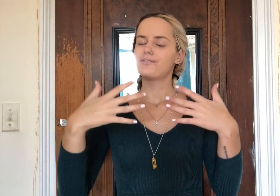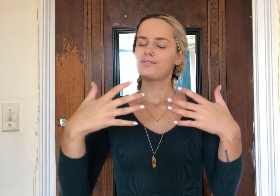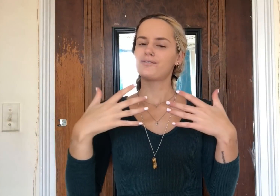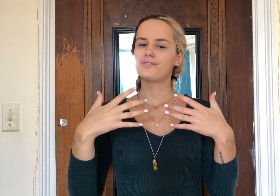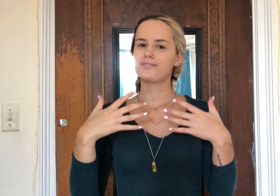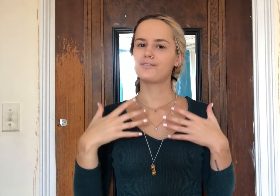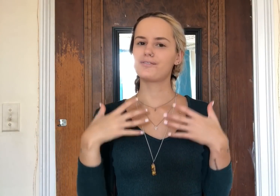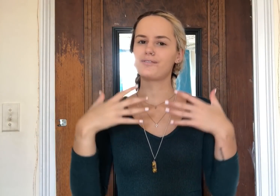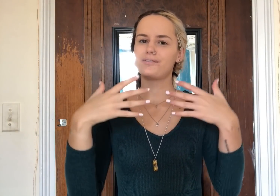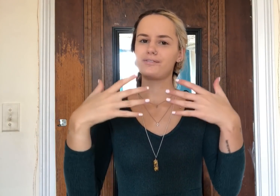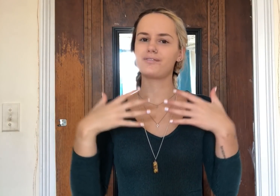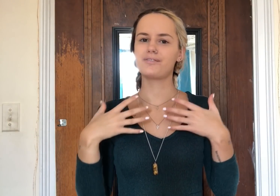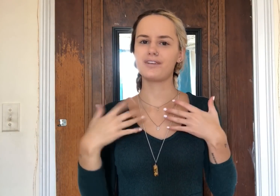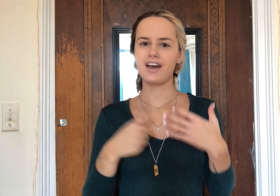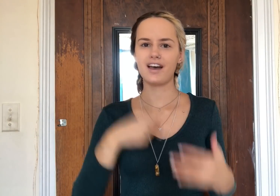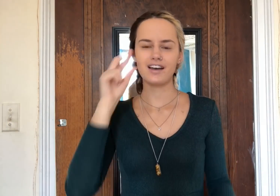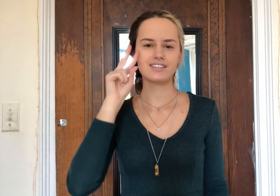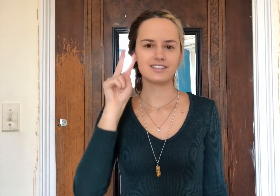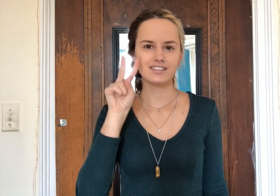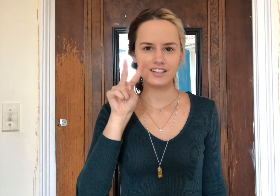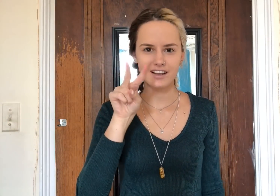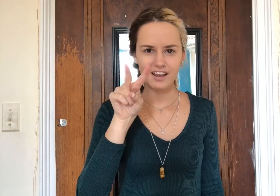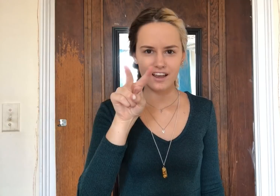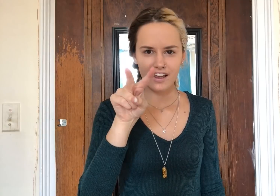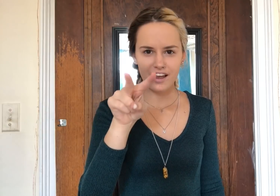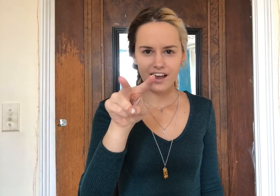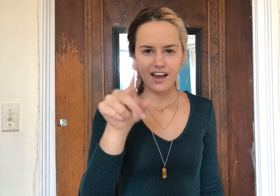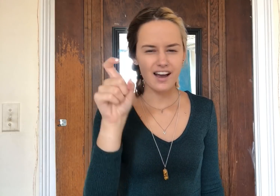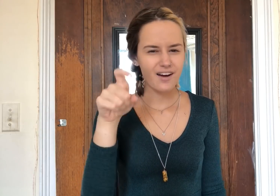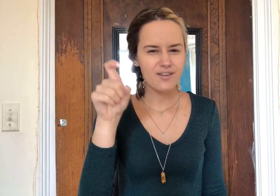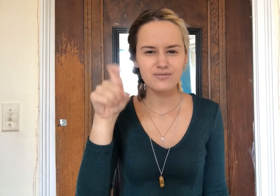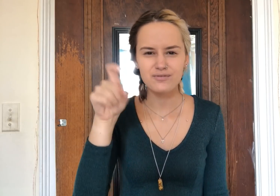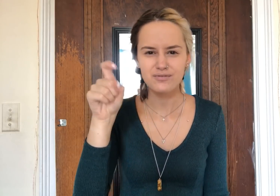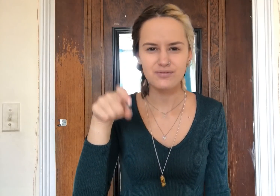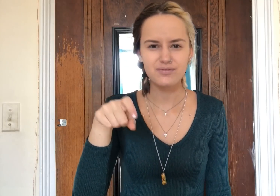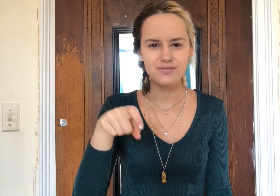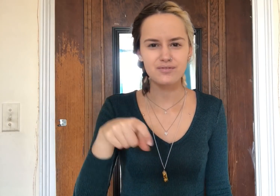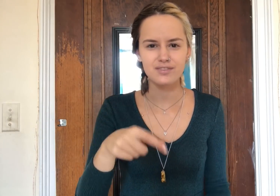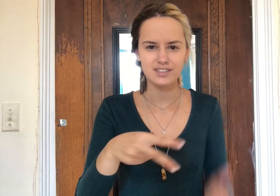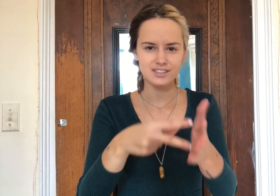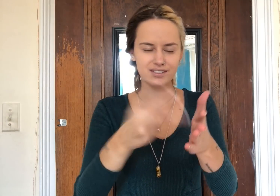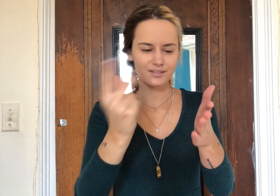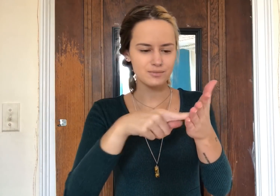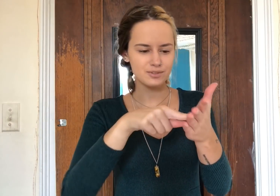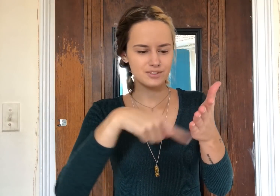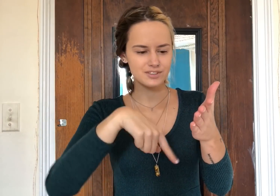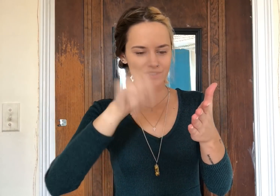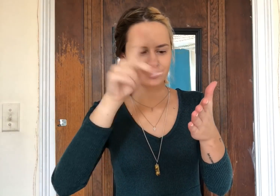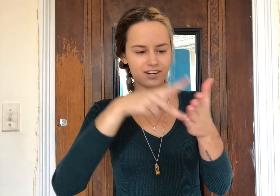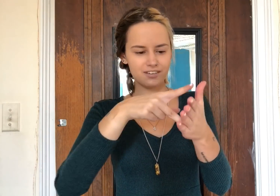I can't help myself but stare. Double check for double meanings.